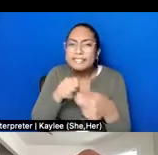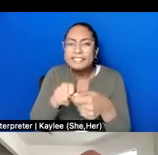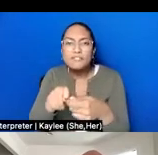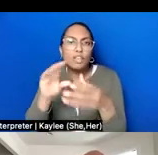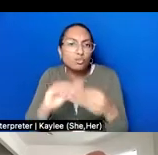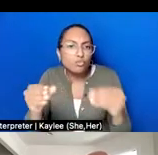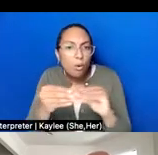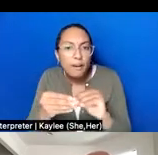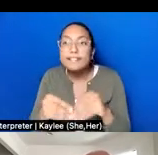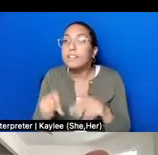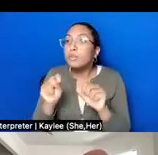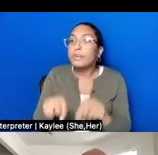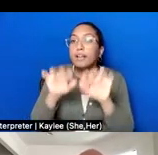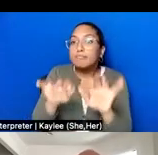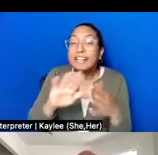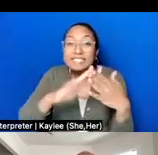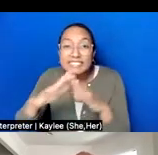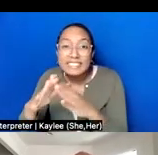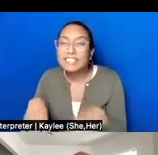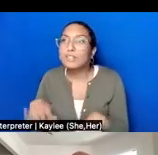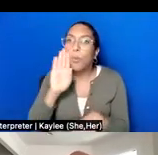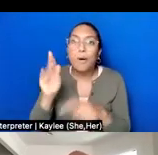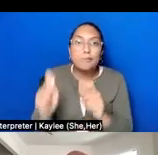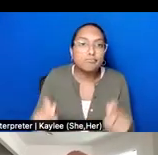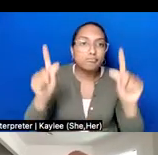stories from people from the Caribbean, you would get Bedford-Stuyvesant stories from